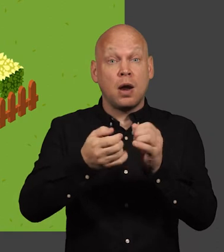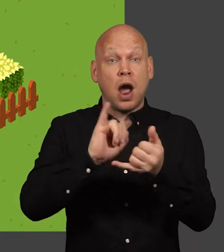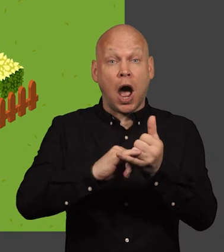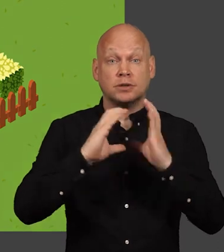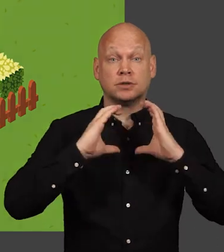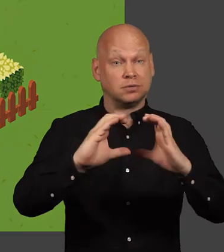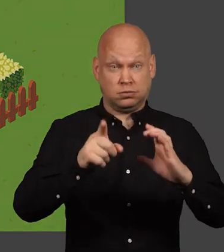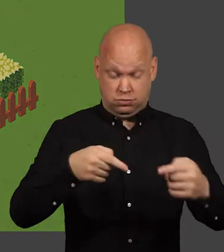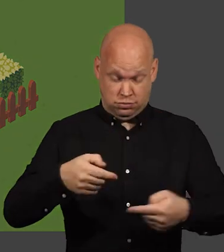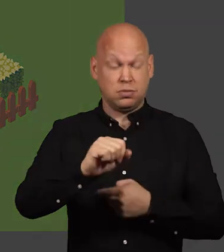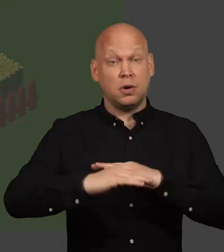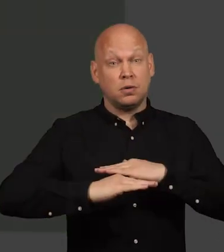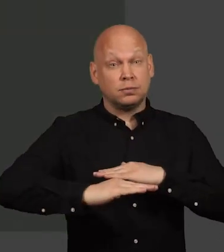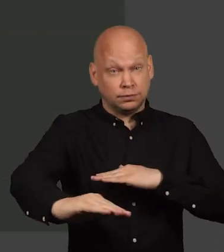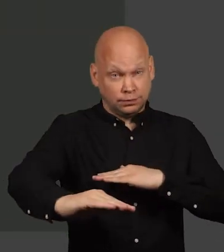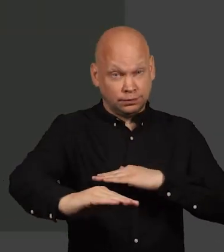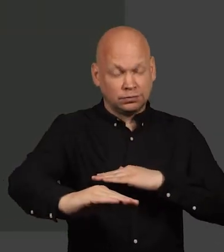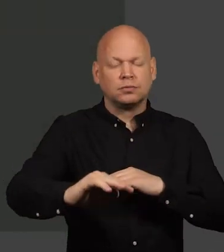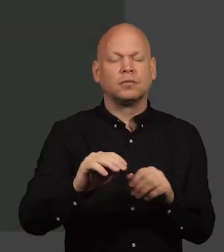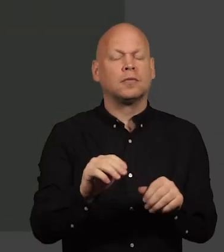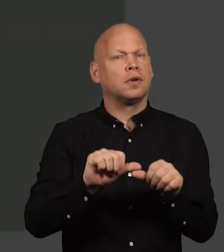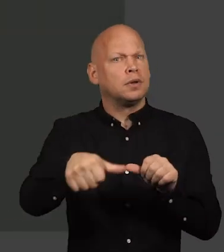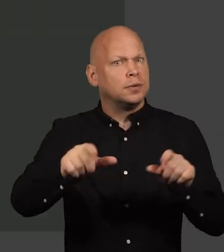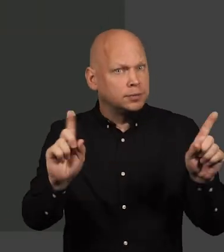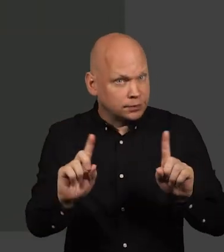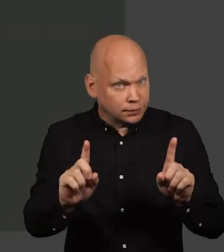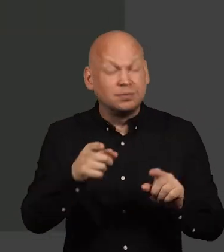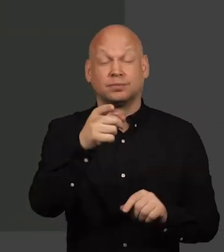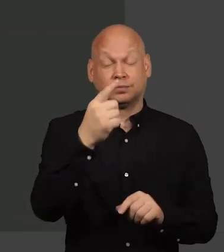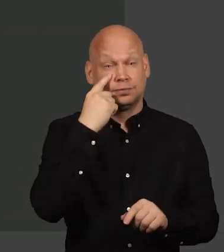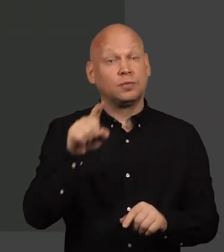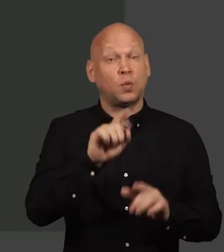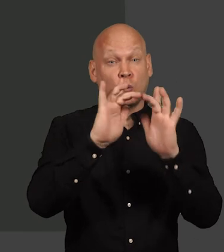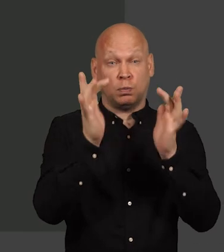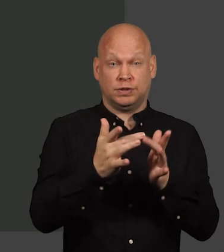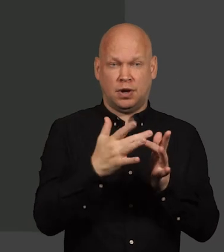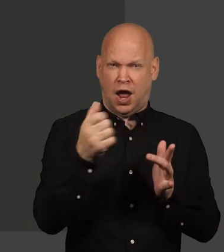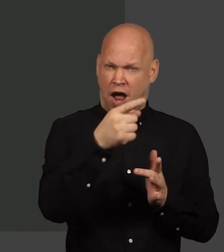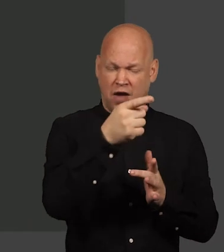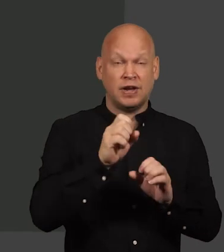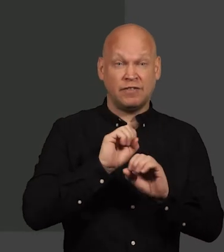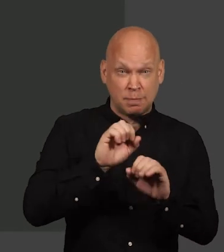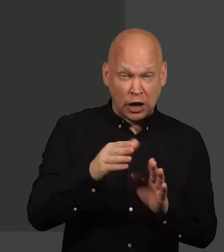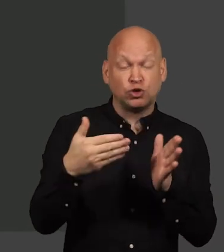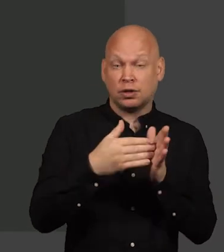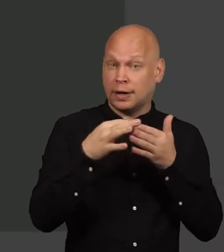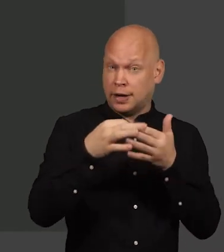land what you need to do get information by visiting our website we have useful information